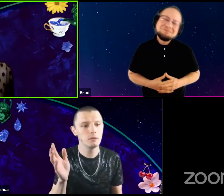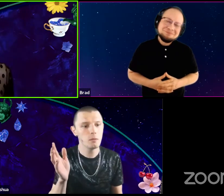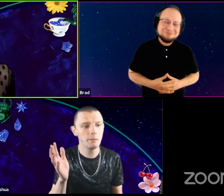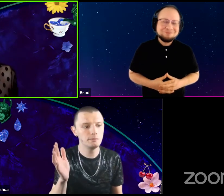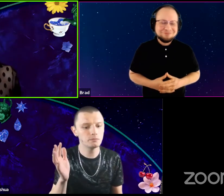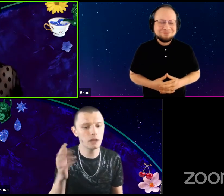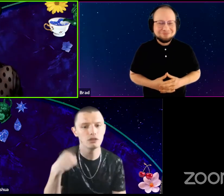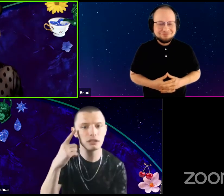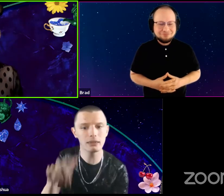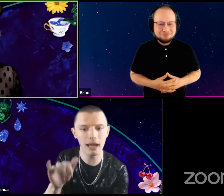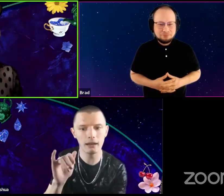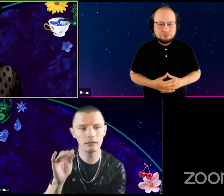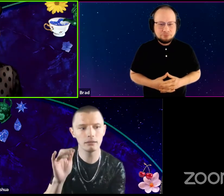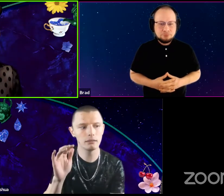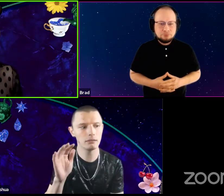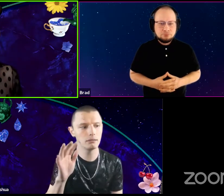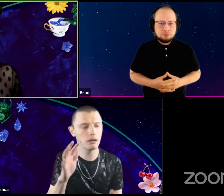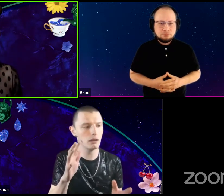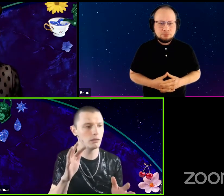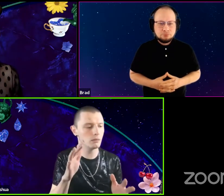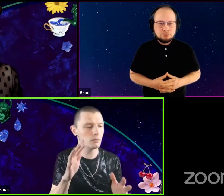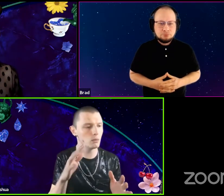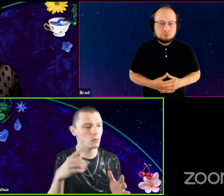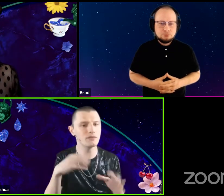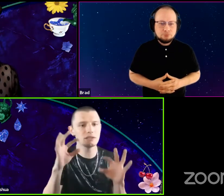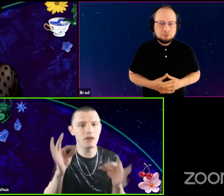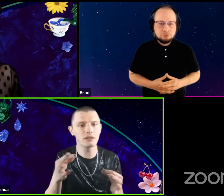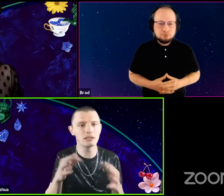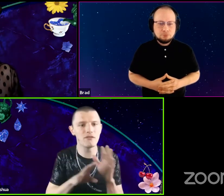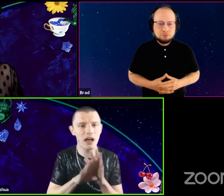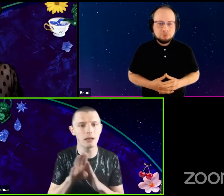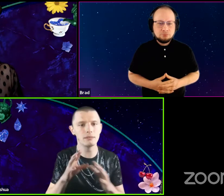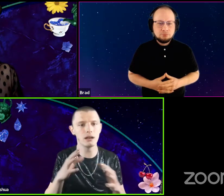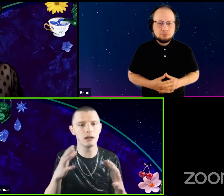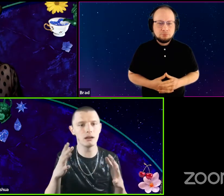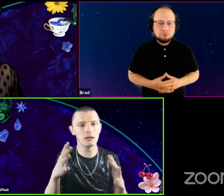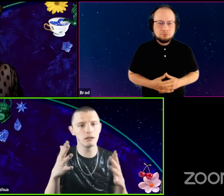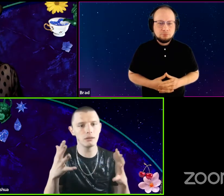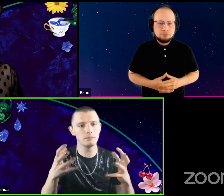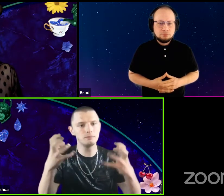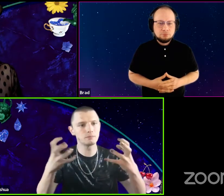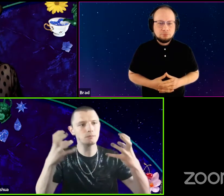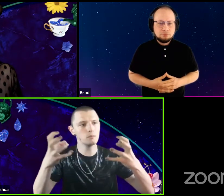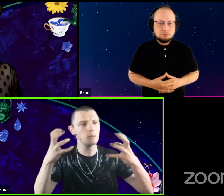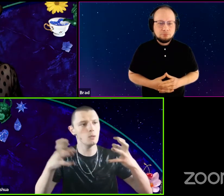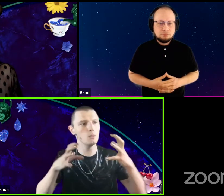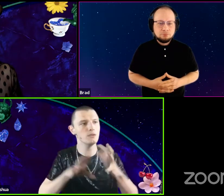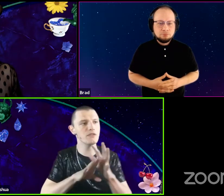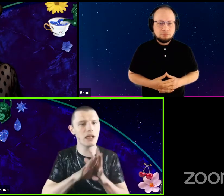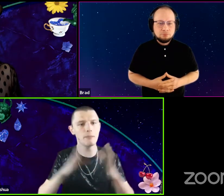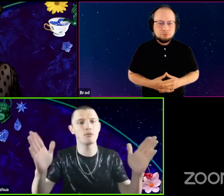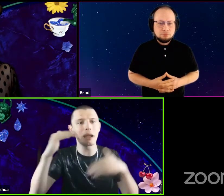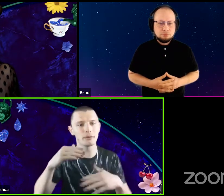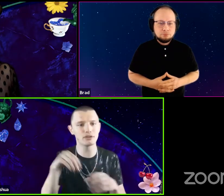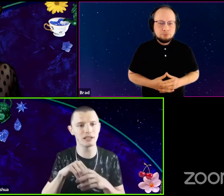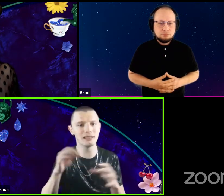But I just think that, ah, we've definitely developed, ah we've developed parameters in the language.